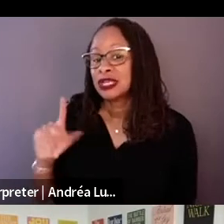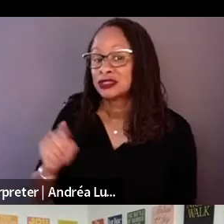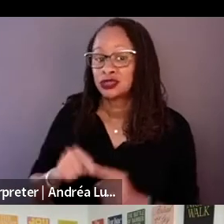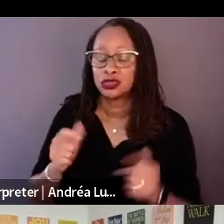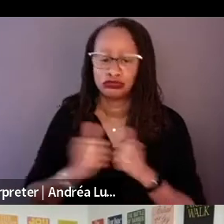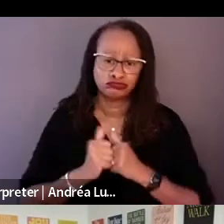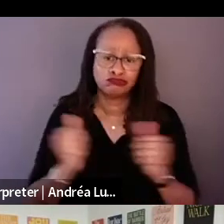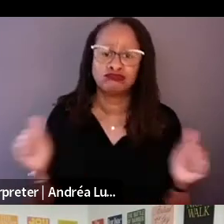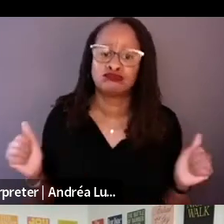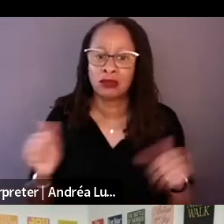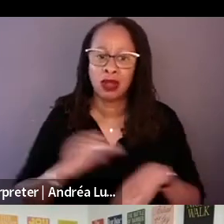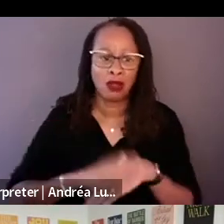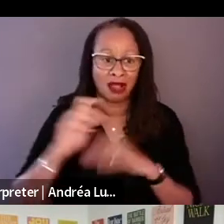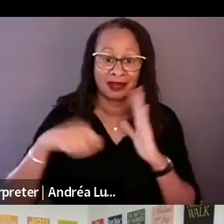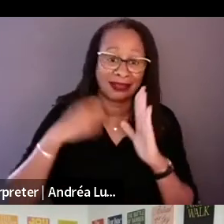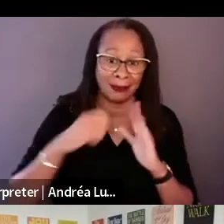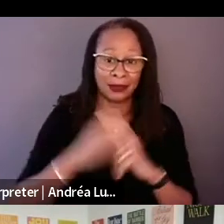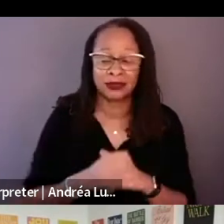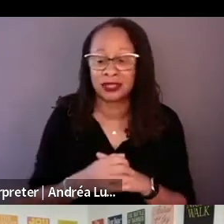times or worst parts of their lives.